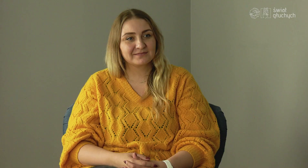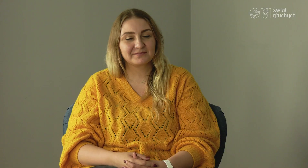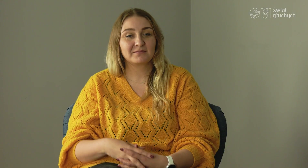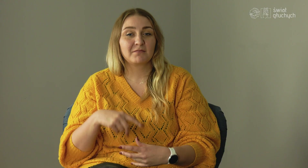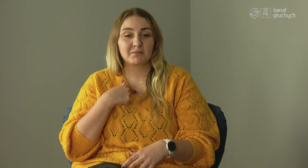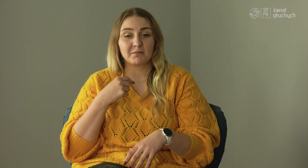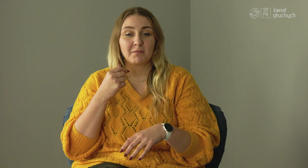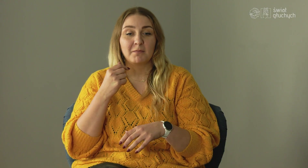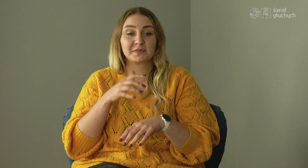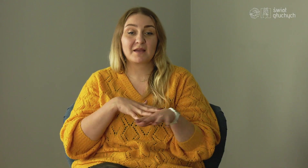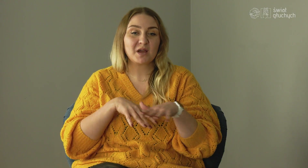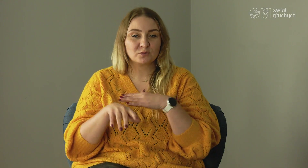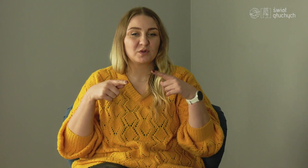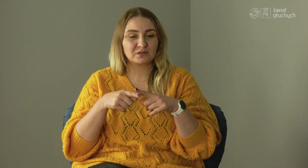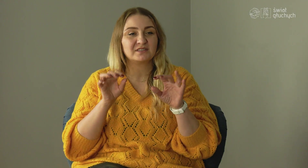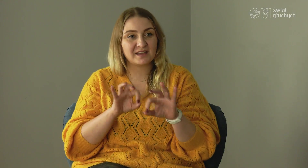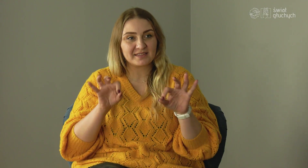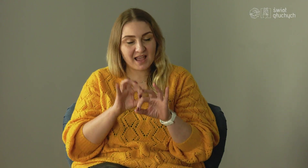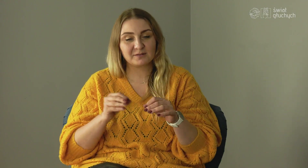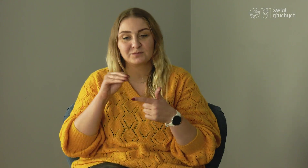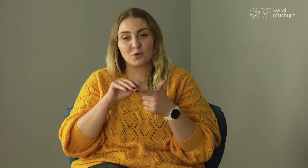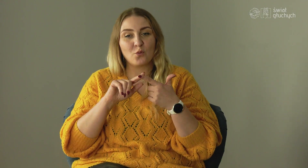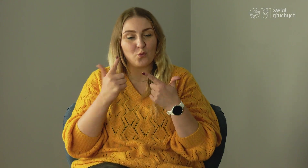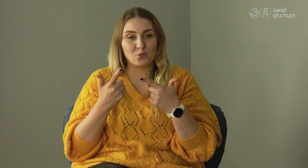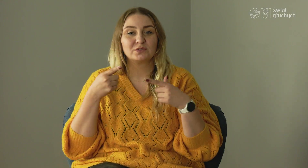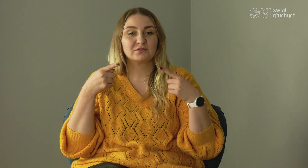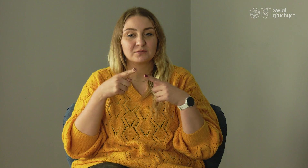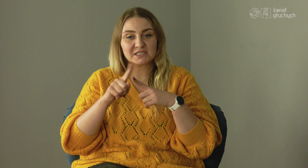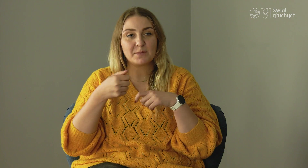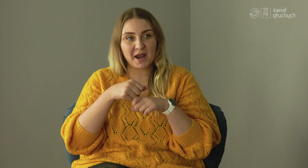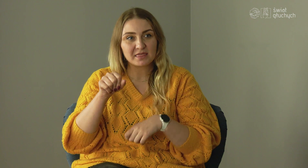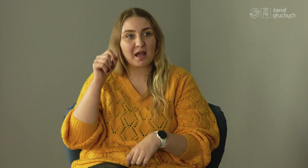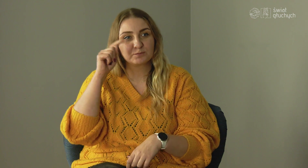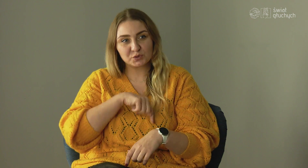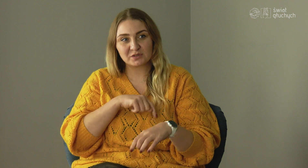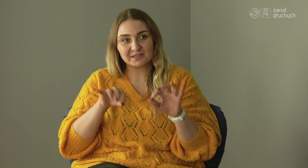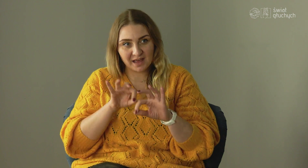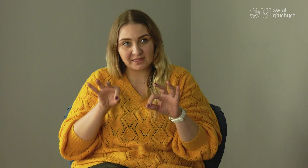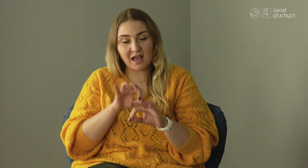I am a nutritionist, also have a specialization in psychodietetics,